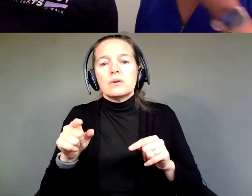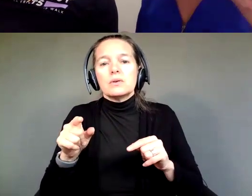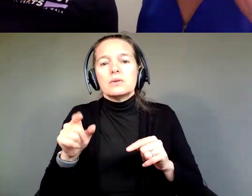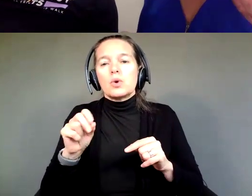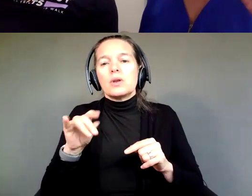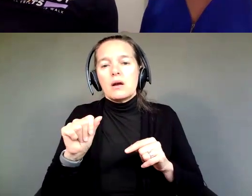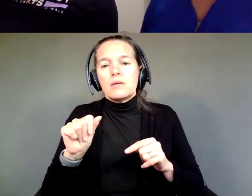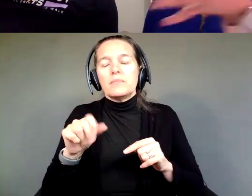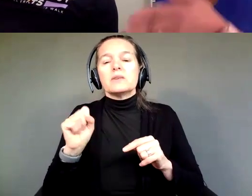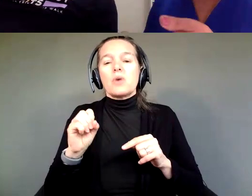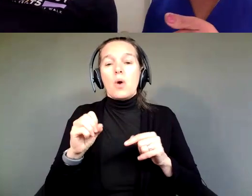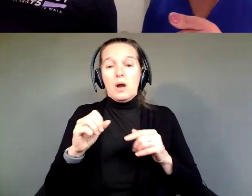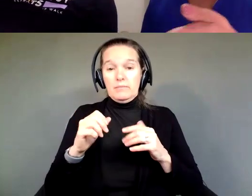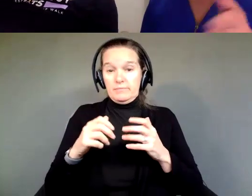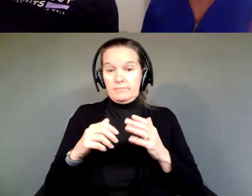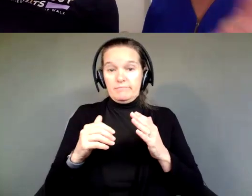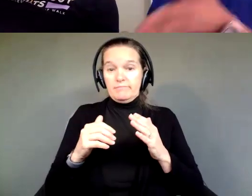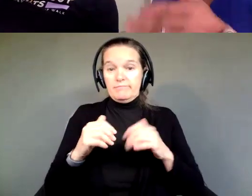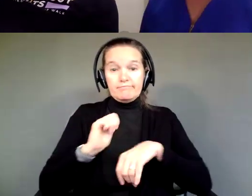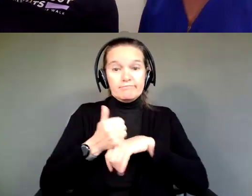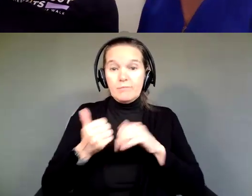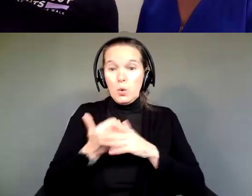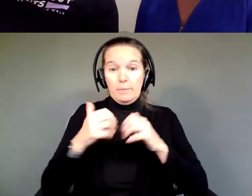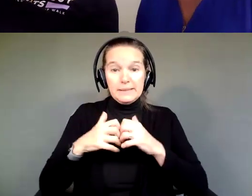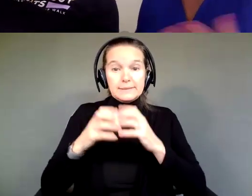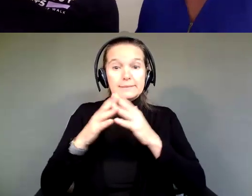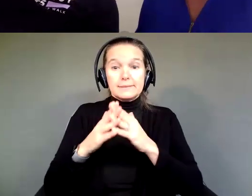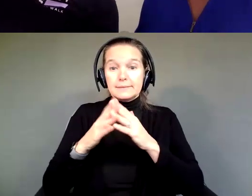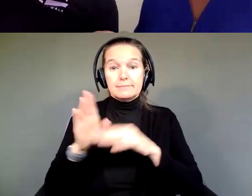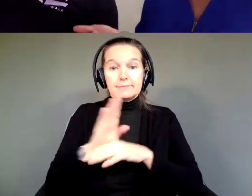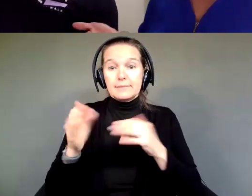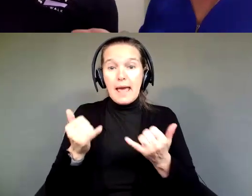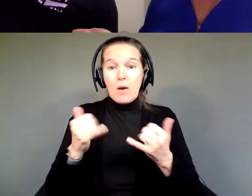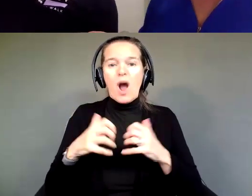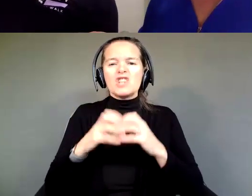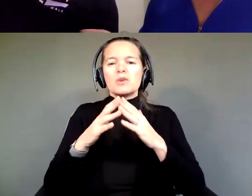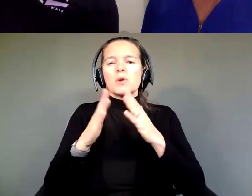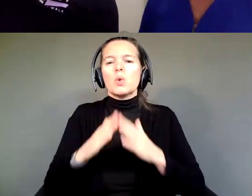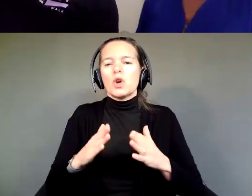is now, you know, post COVID, becoming almost just an accepted norm, you know.